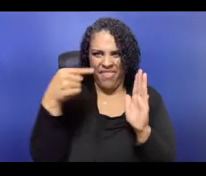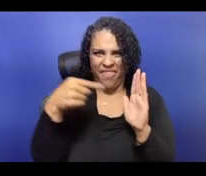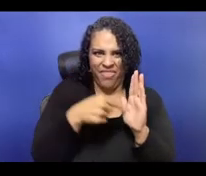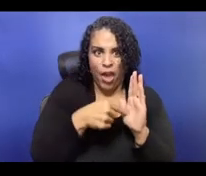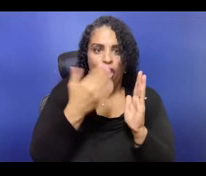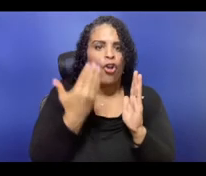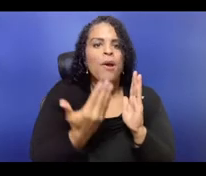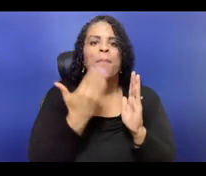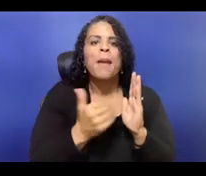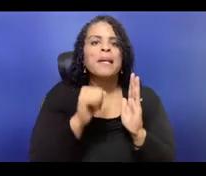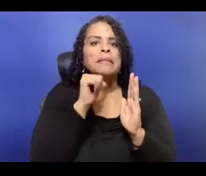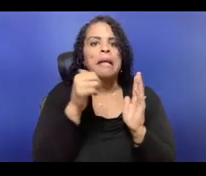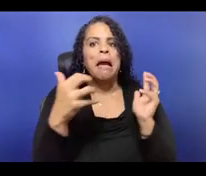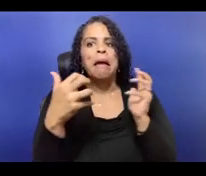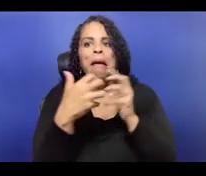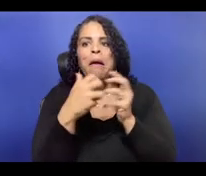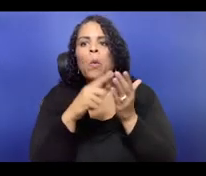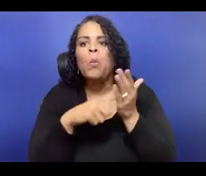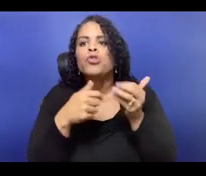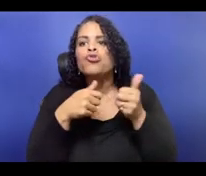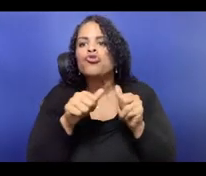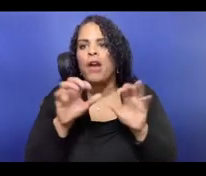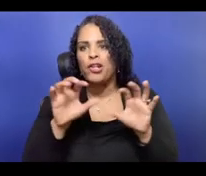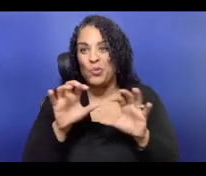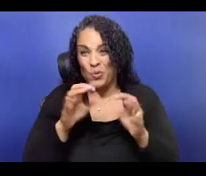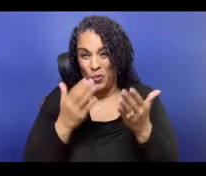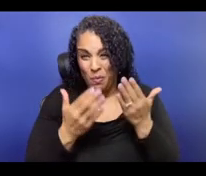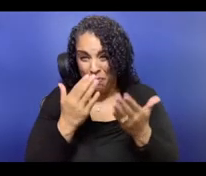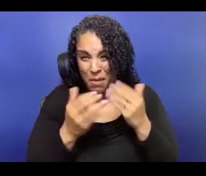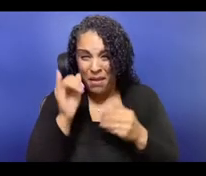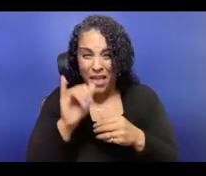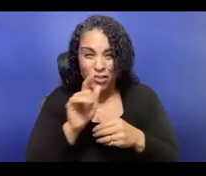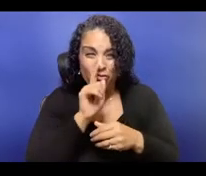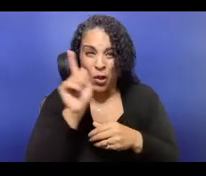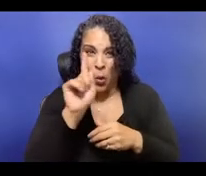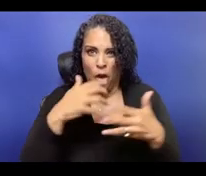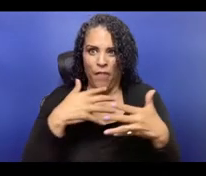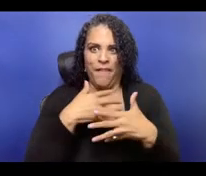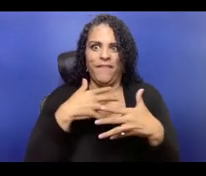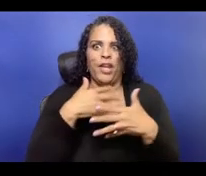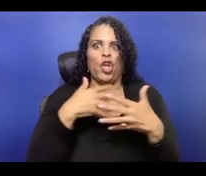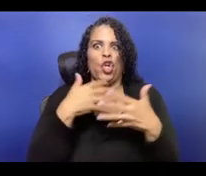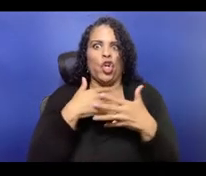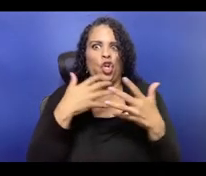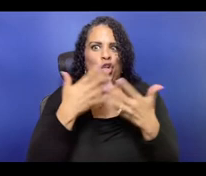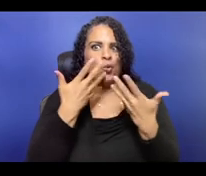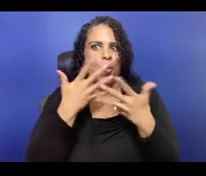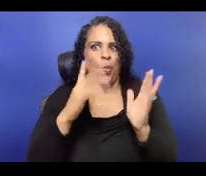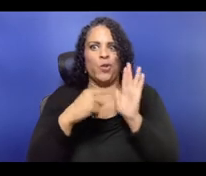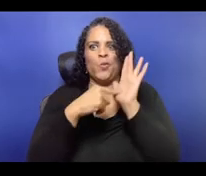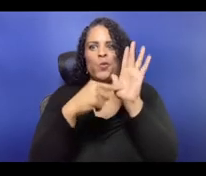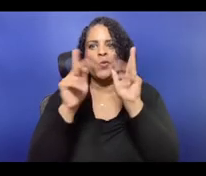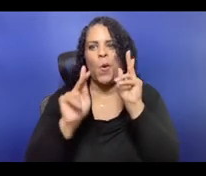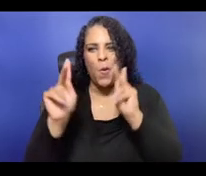the real triangulation around budgeting, values, and accountability is really important.